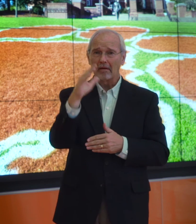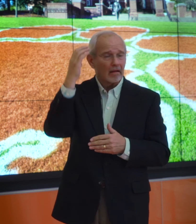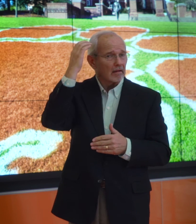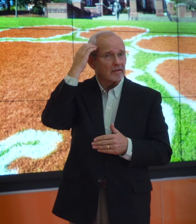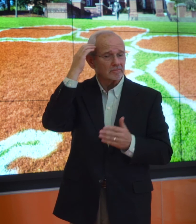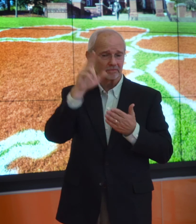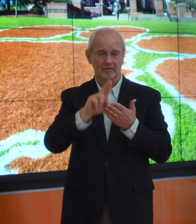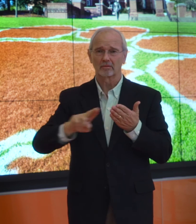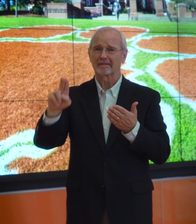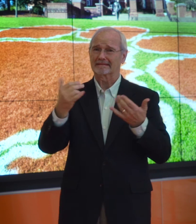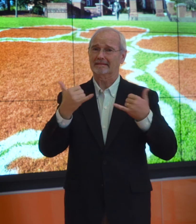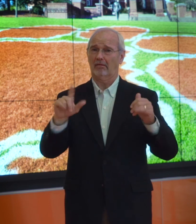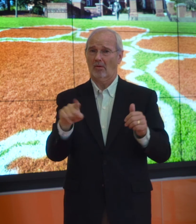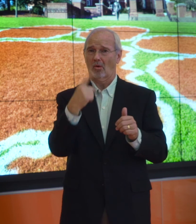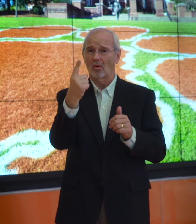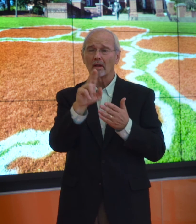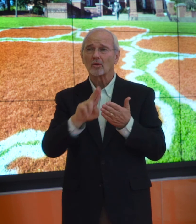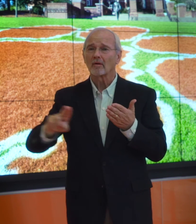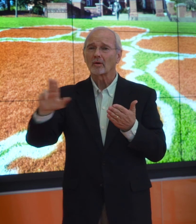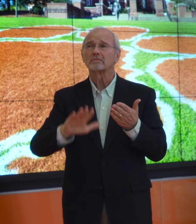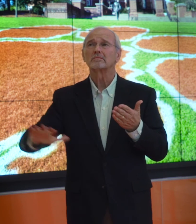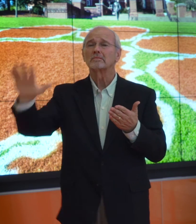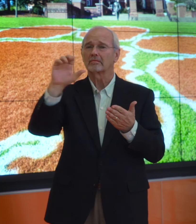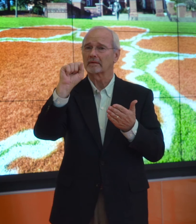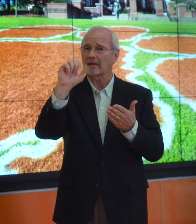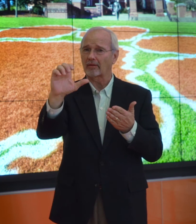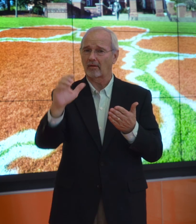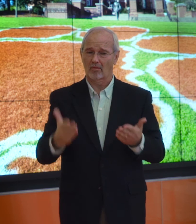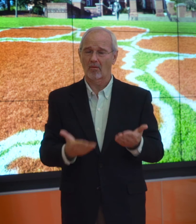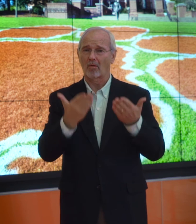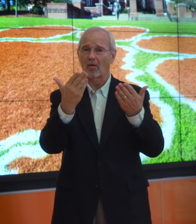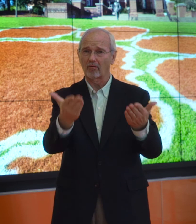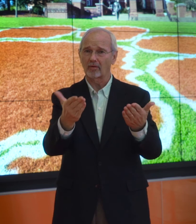Clemson remains the only university in all of SC